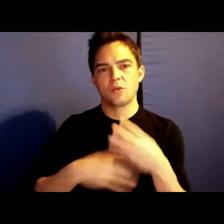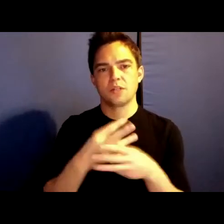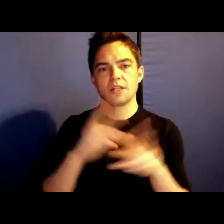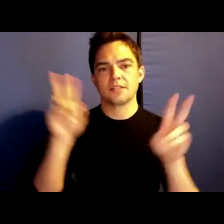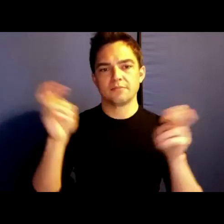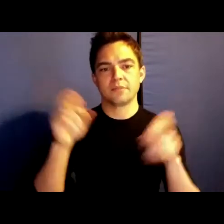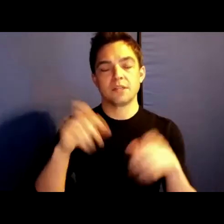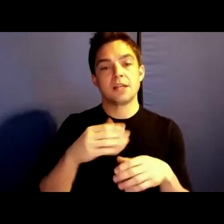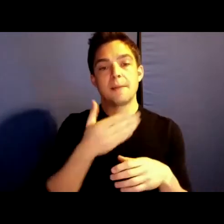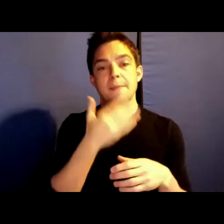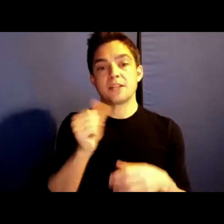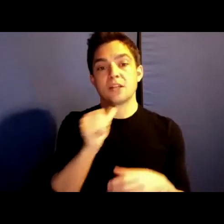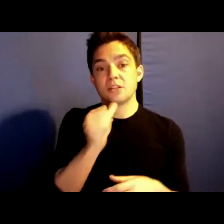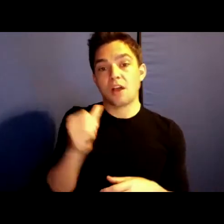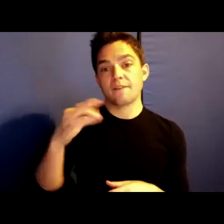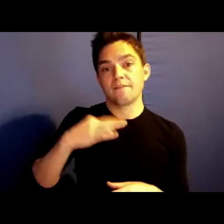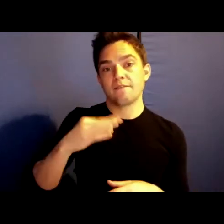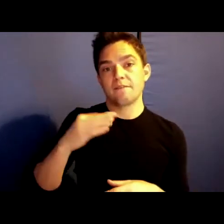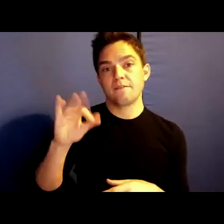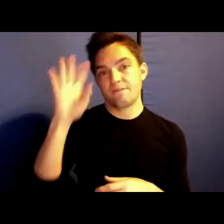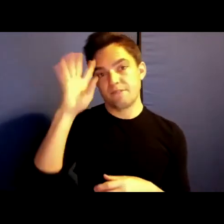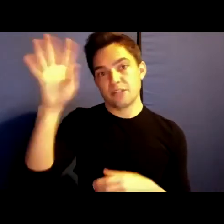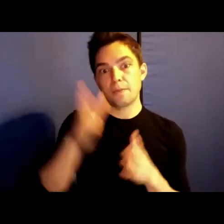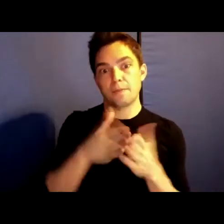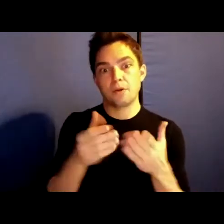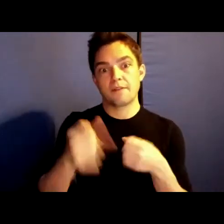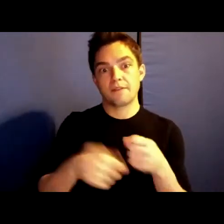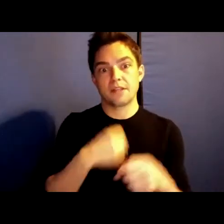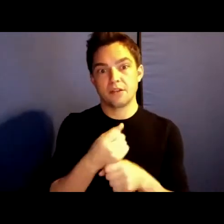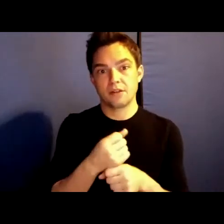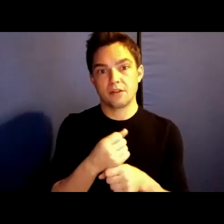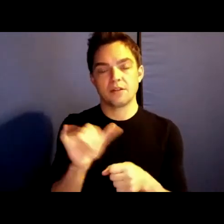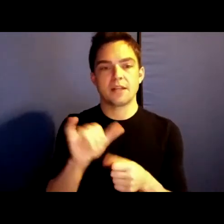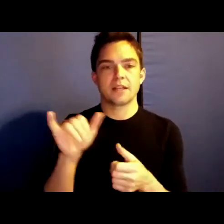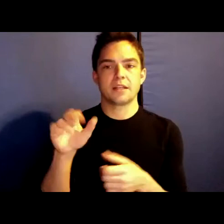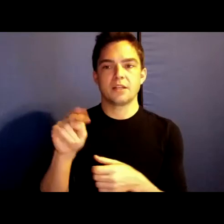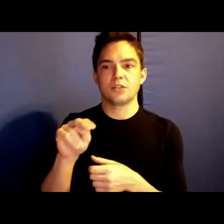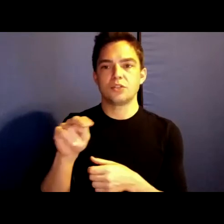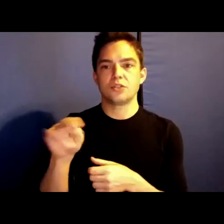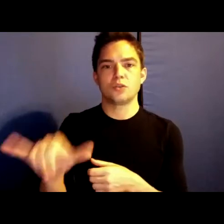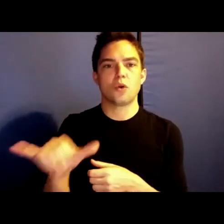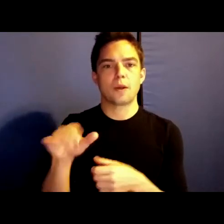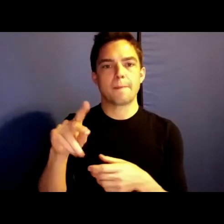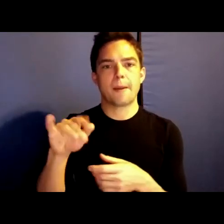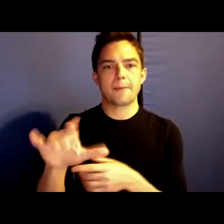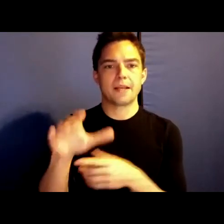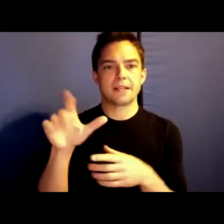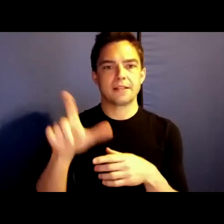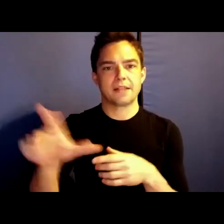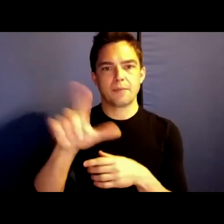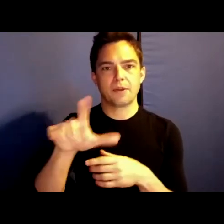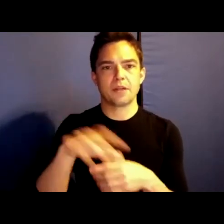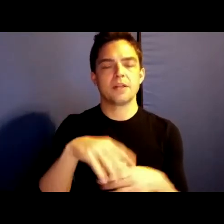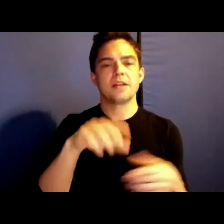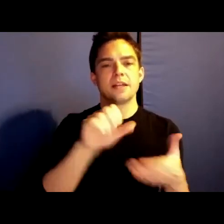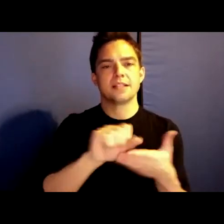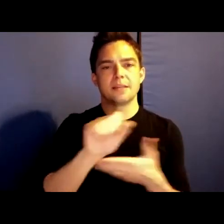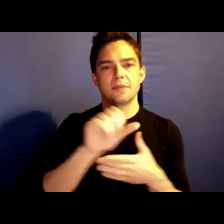work of the year by such entities as the New York public library, book riot, and the seminary